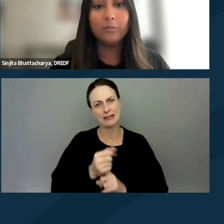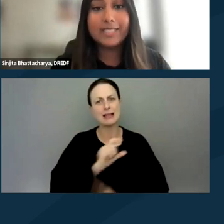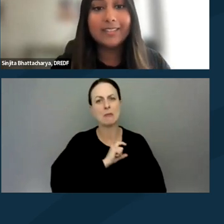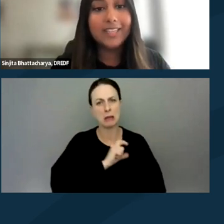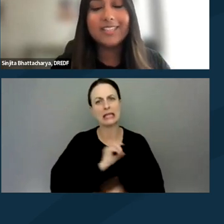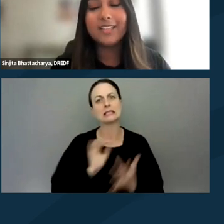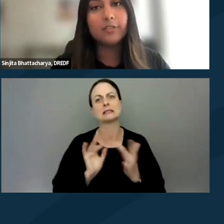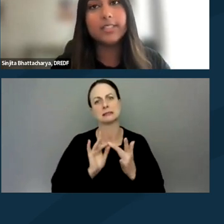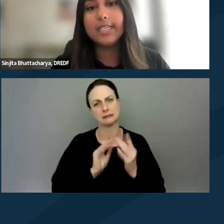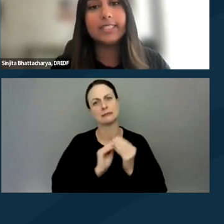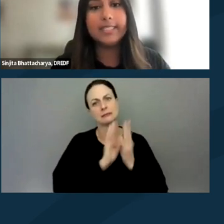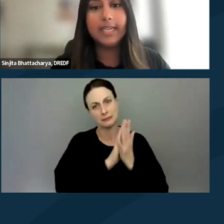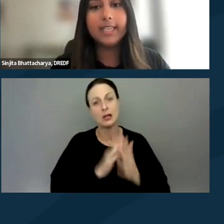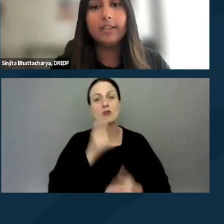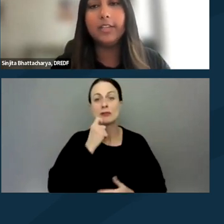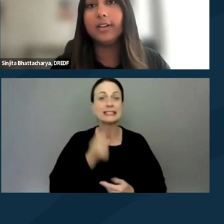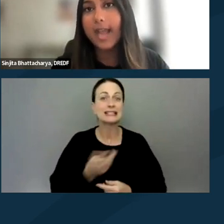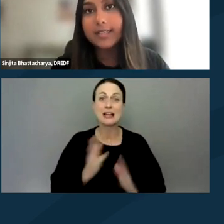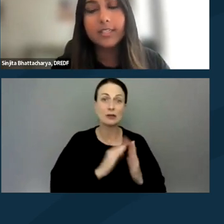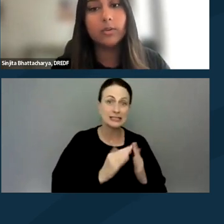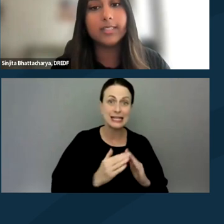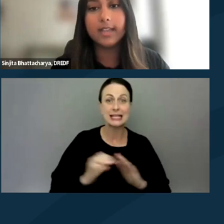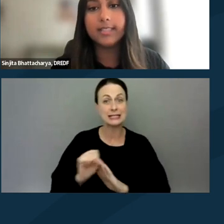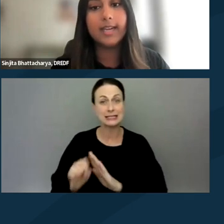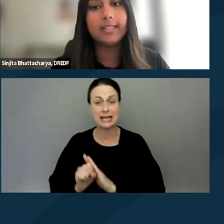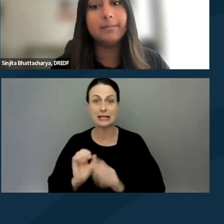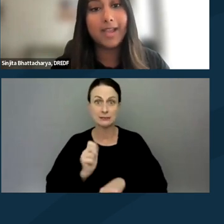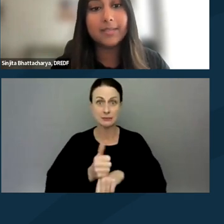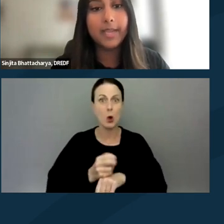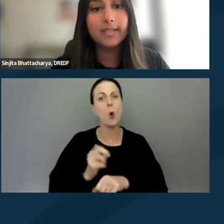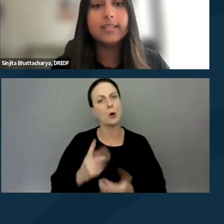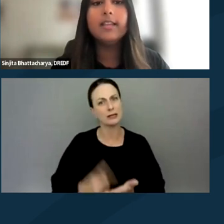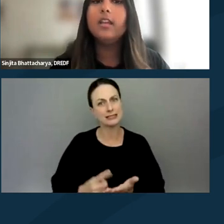Recently, several cities and states have either enacted or discussed enacting mask bans.